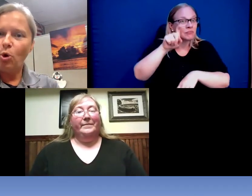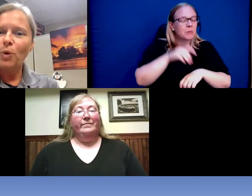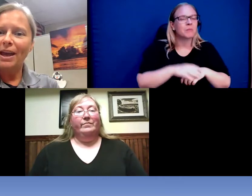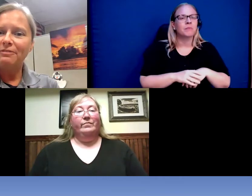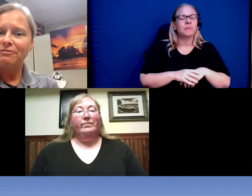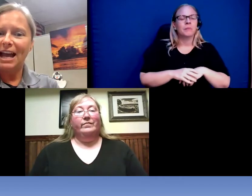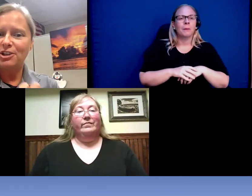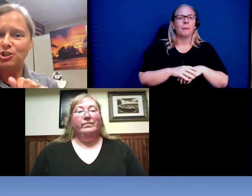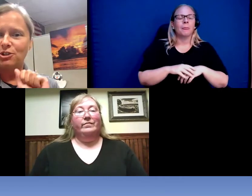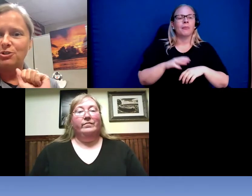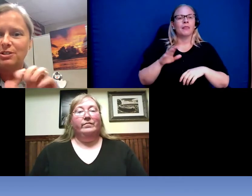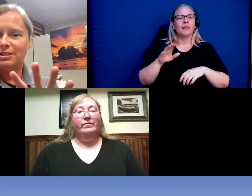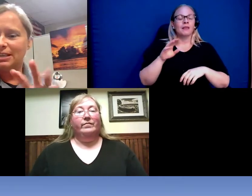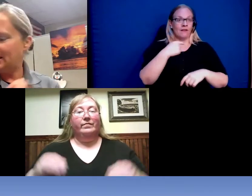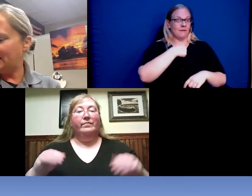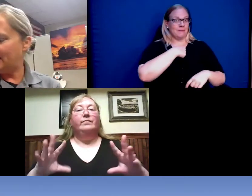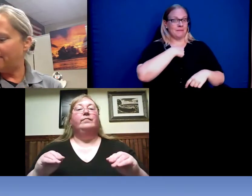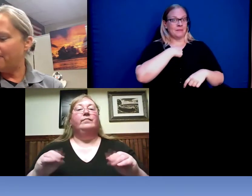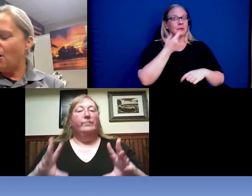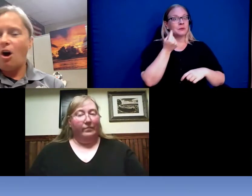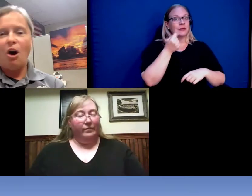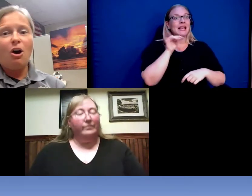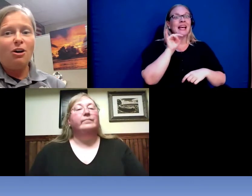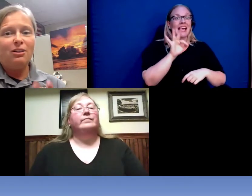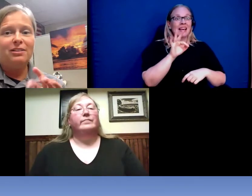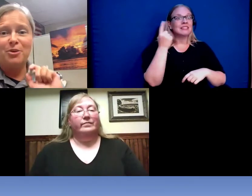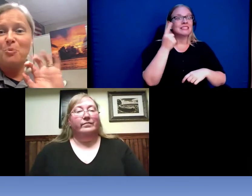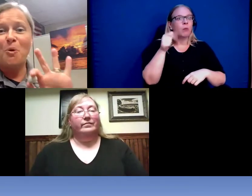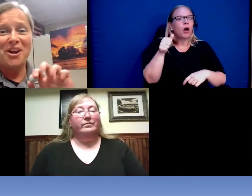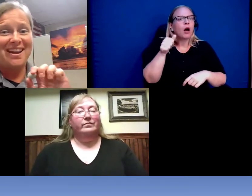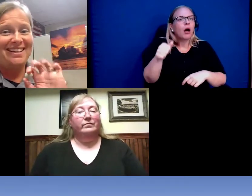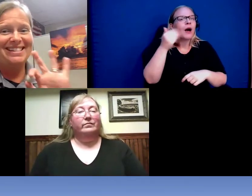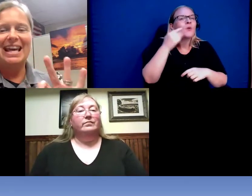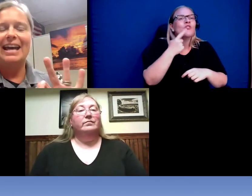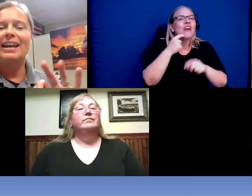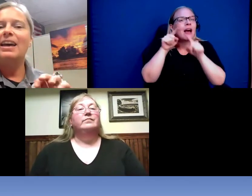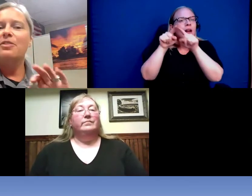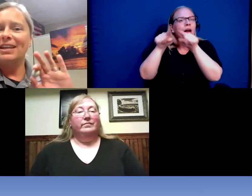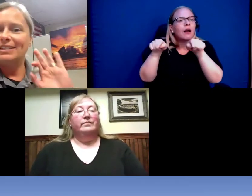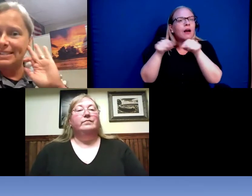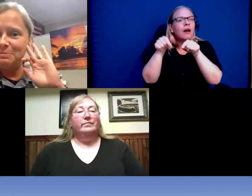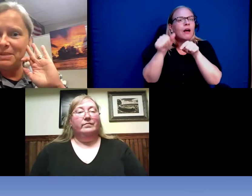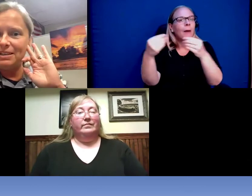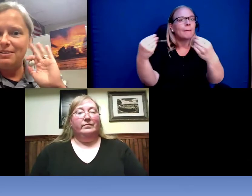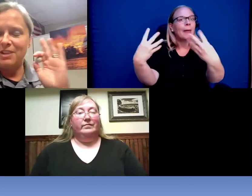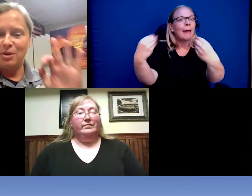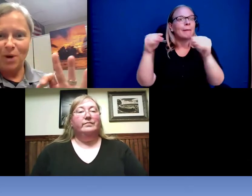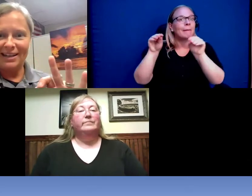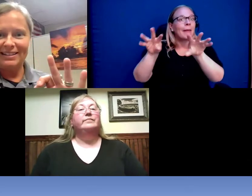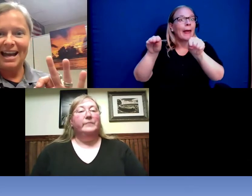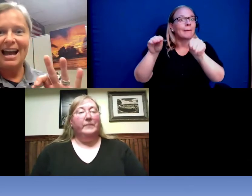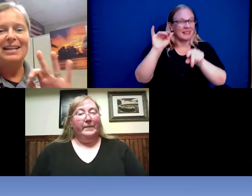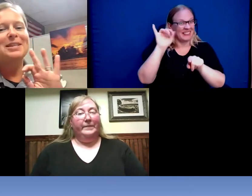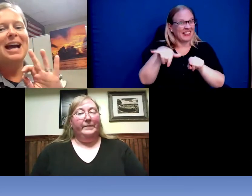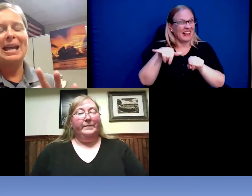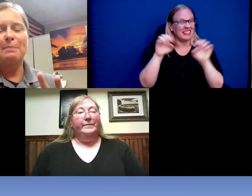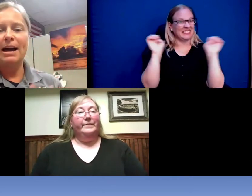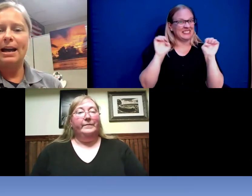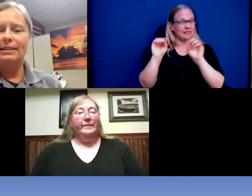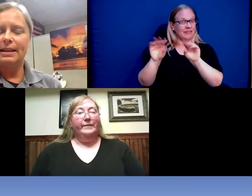way flashers to give all of the warnings that they see me, they recognize I am behind them